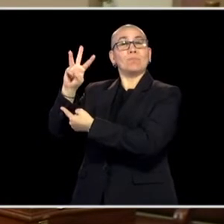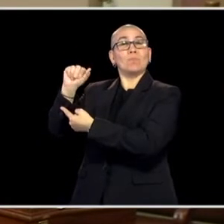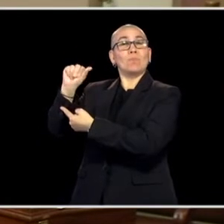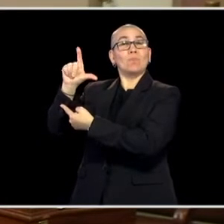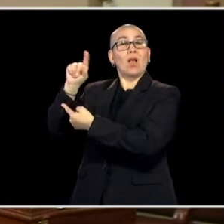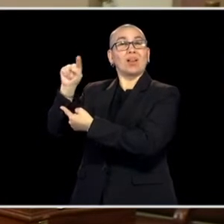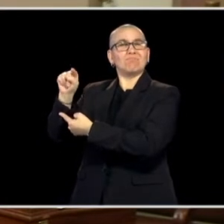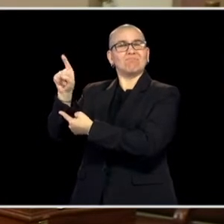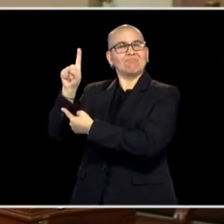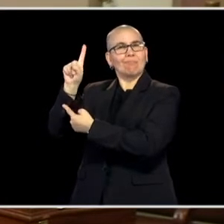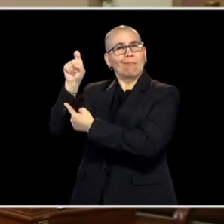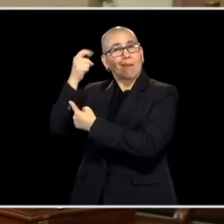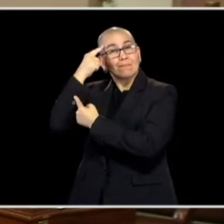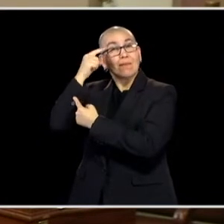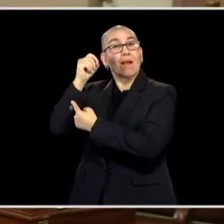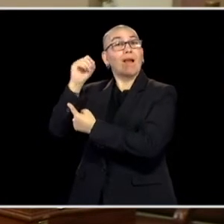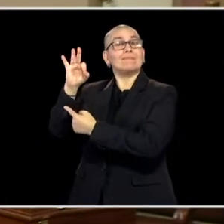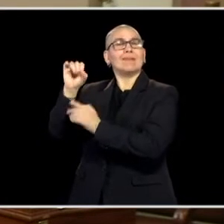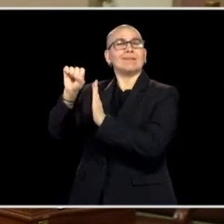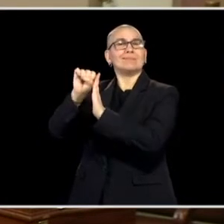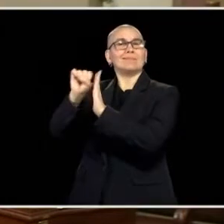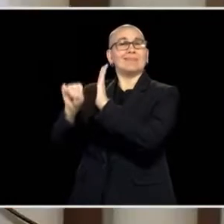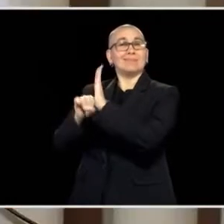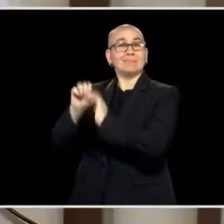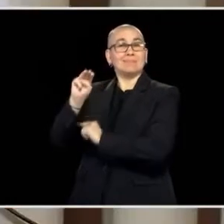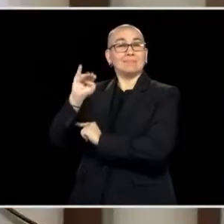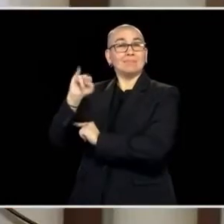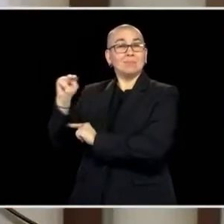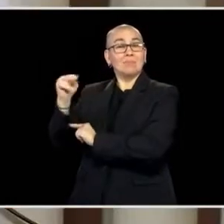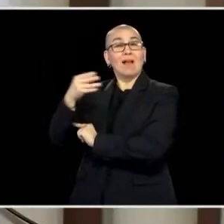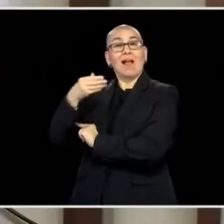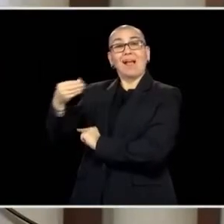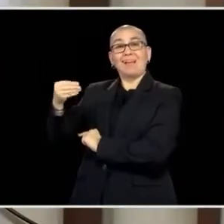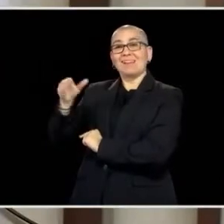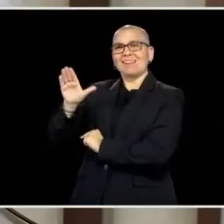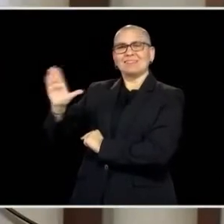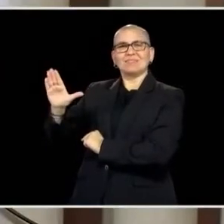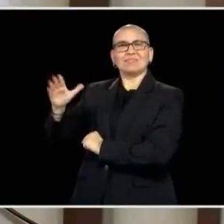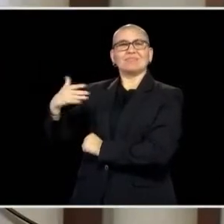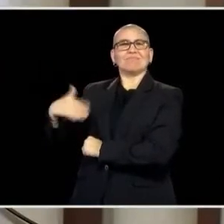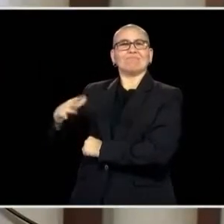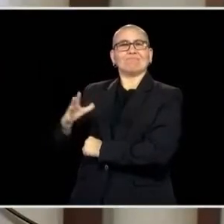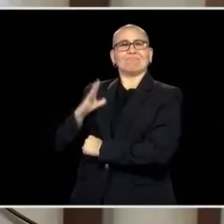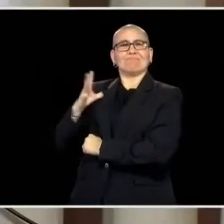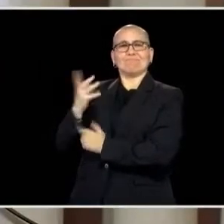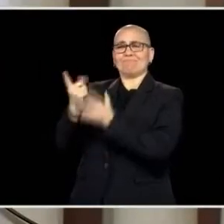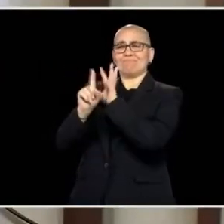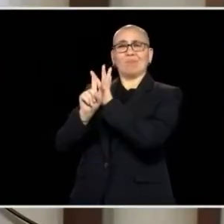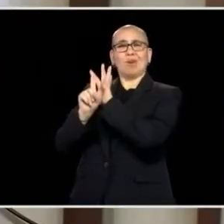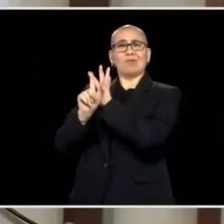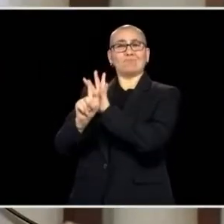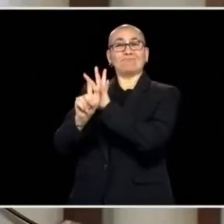OF THE STATE OF MINNESOTA AND HIS OFFICIAL PARTY. MEMBERS, PLEASE STAND, THE SERGEANT AT ARMS WILL ESCORT